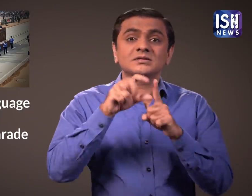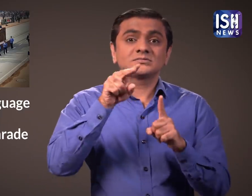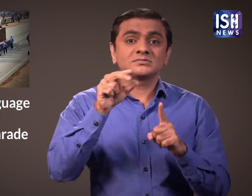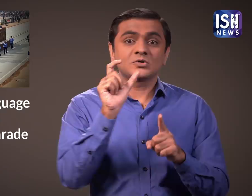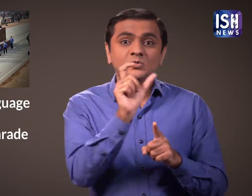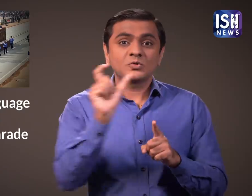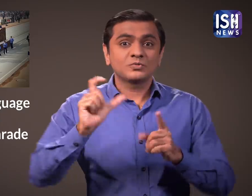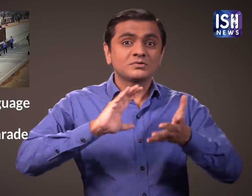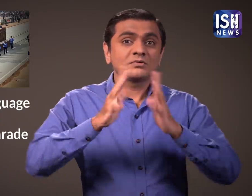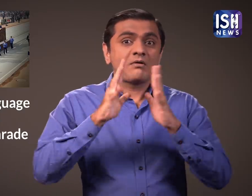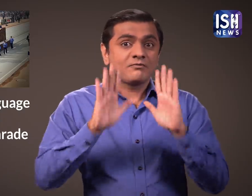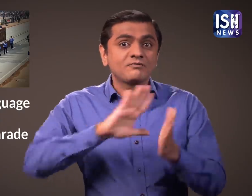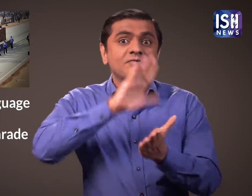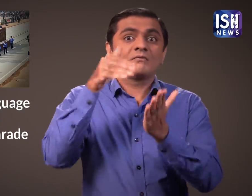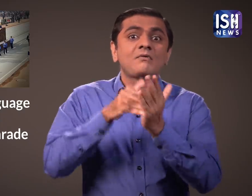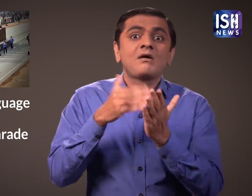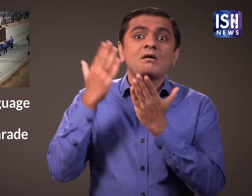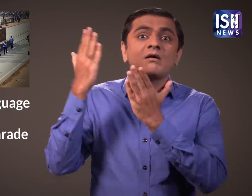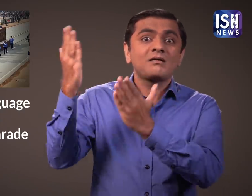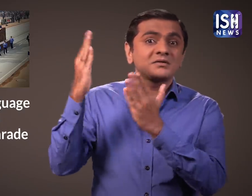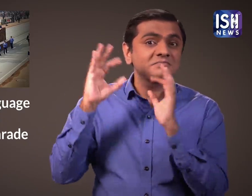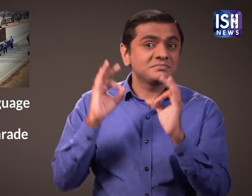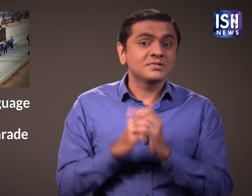and have also created an ISL dictionary.